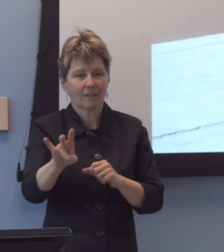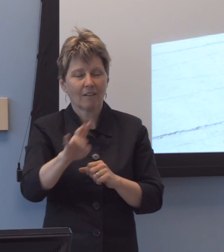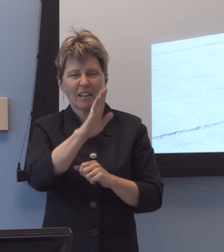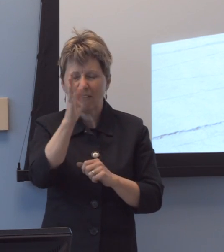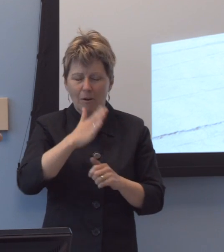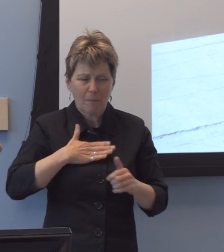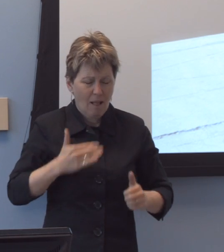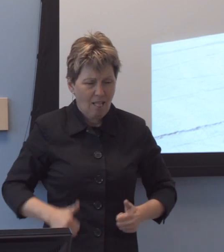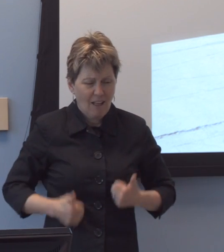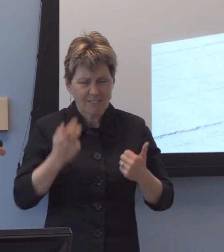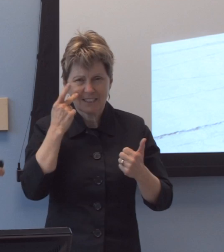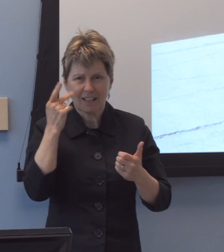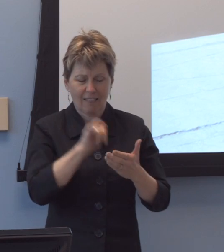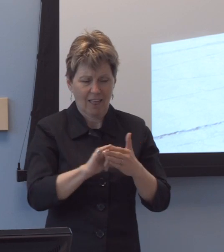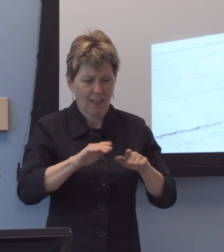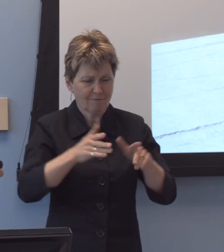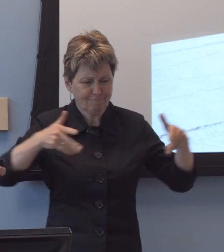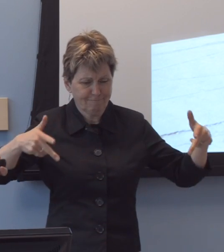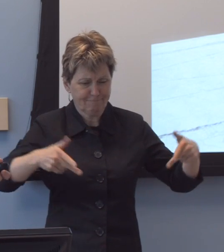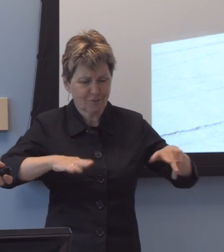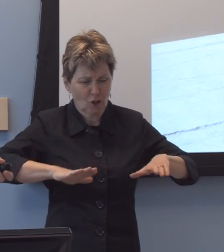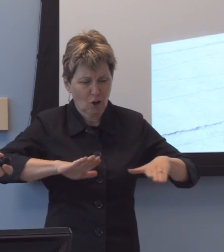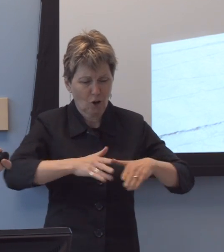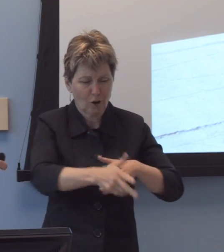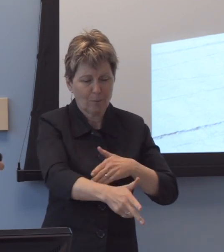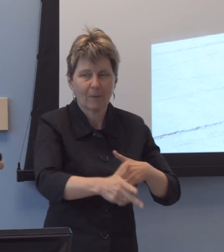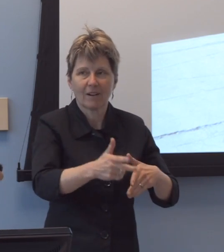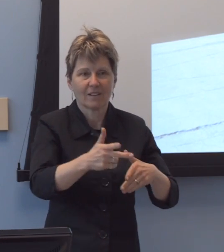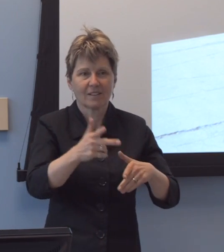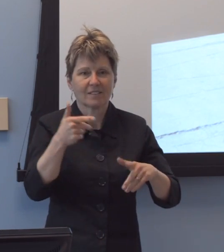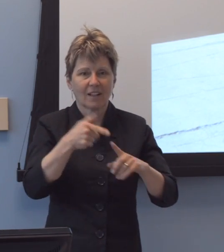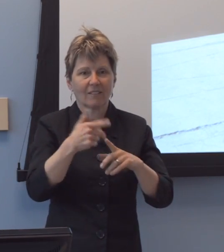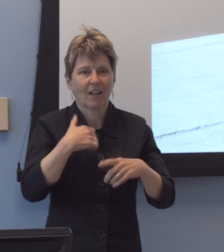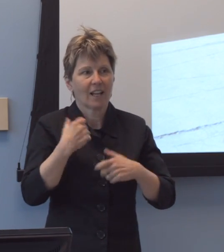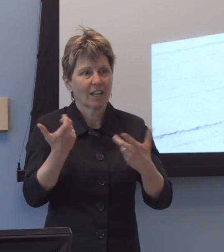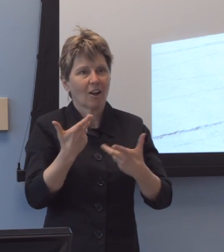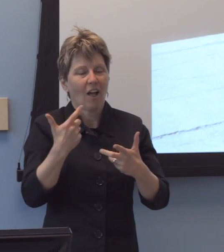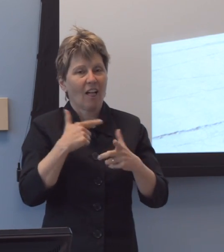And I thought I'd gone to the equivalent of Disneyland for wheelchairs because